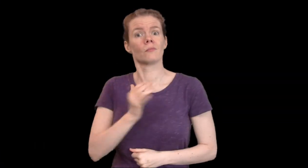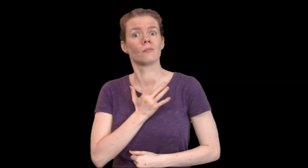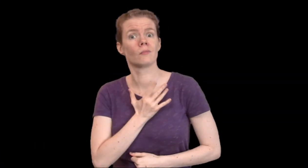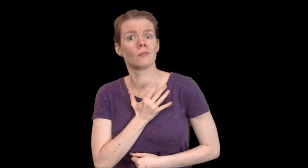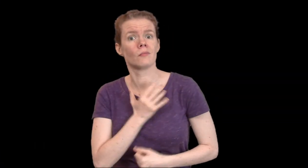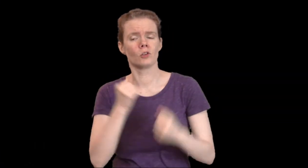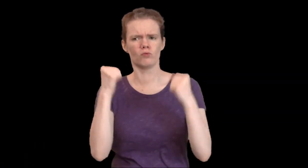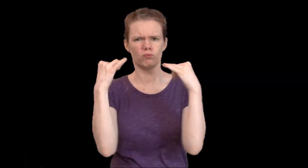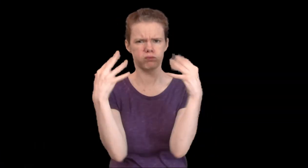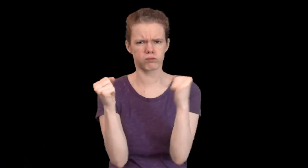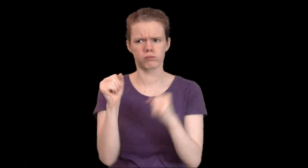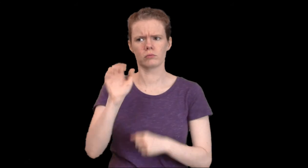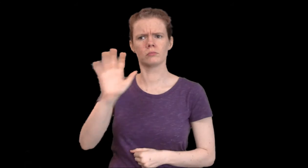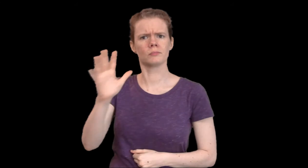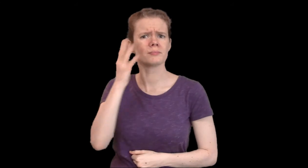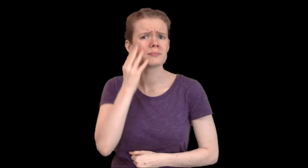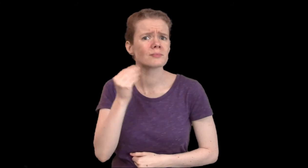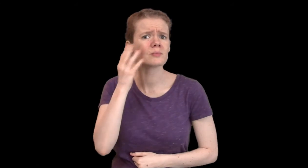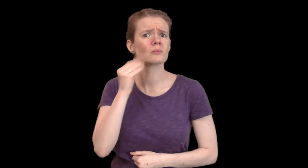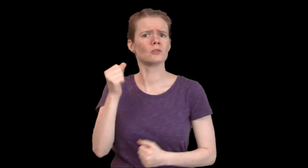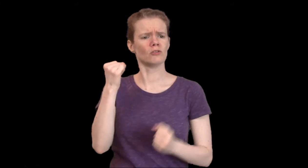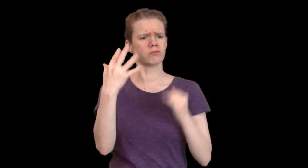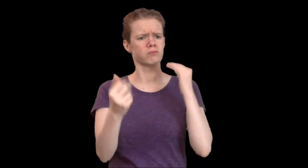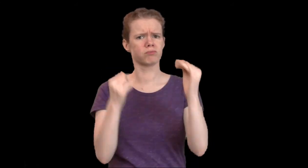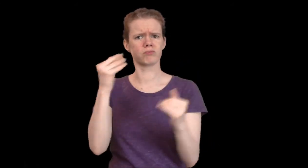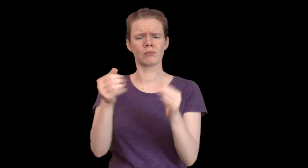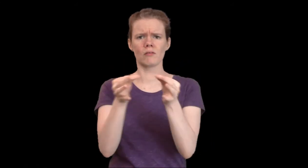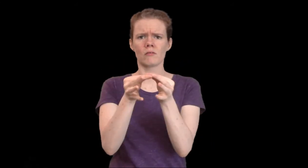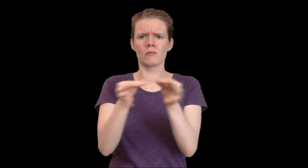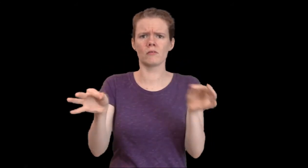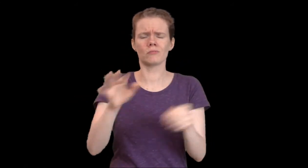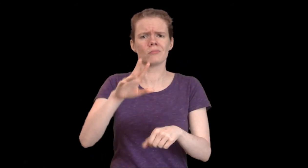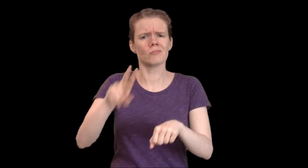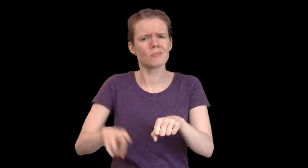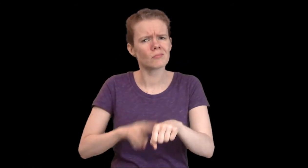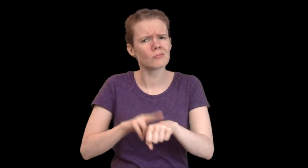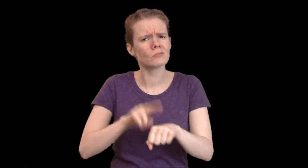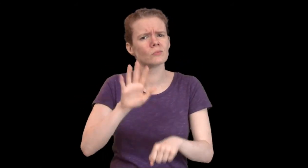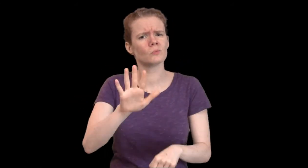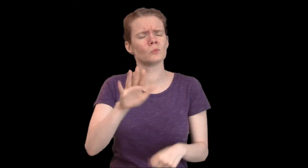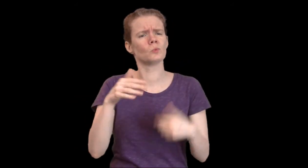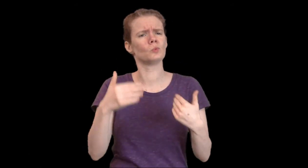For the ASL Deaf "fireheart" people, sign language is a natural part of the identity.